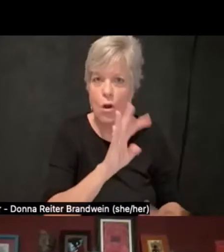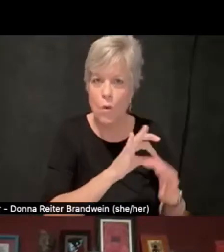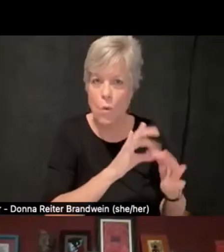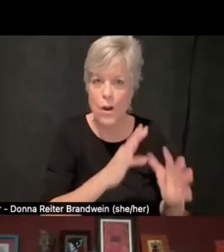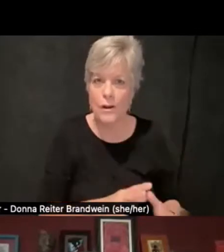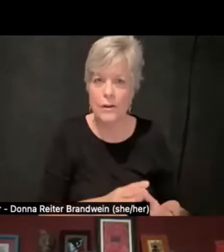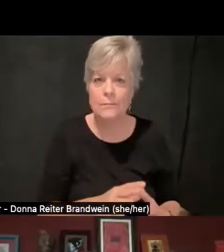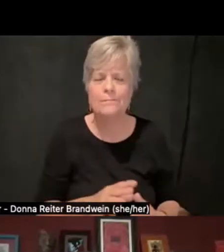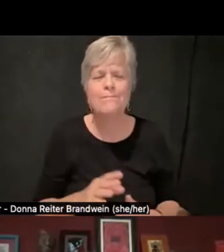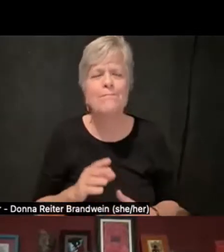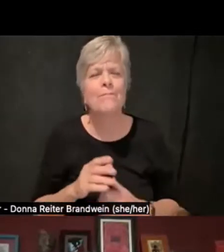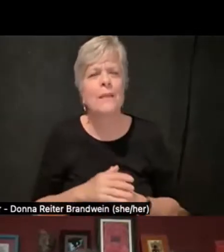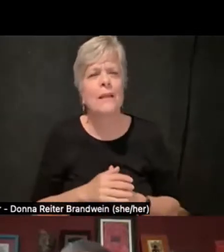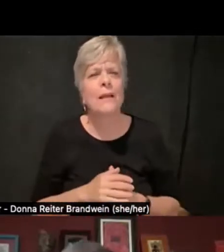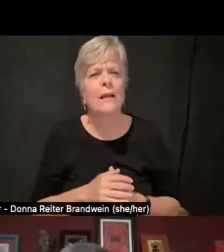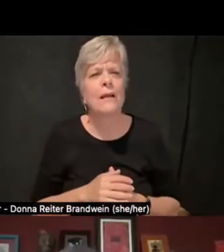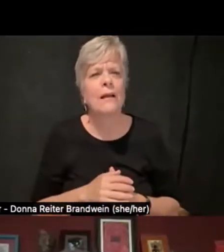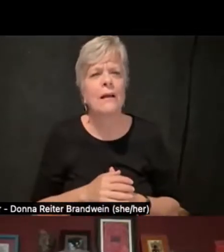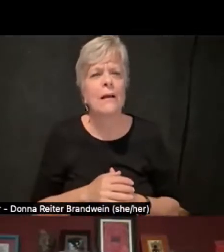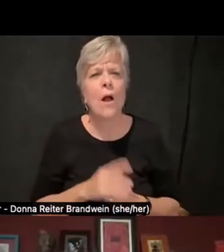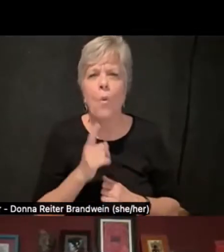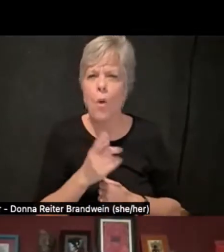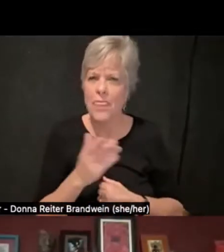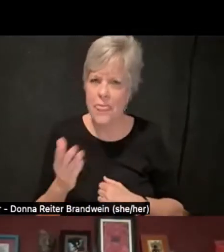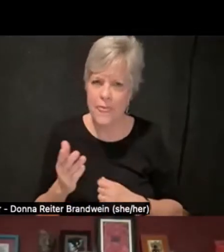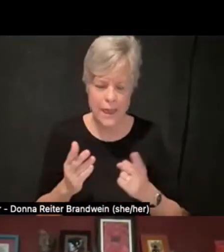and I'll say this again, knowing this is being recorded,